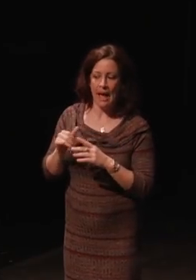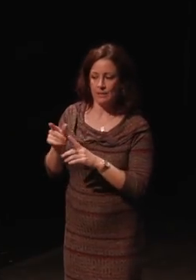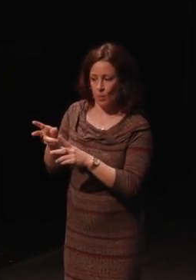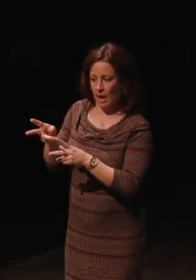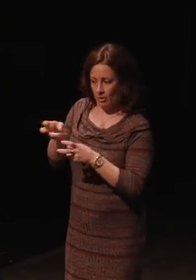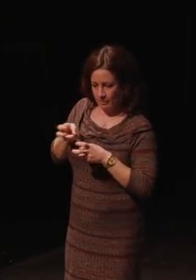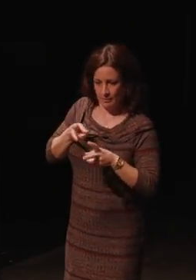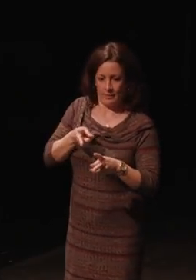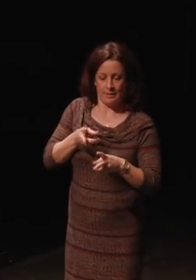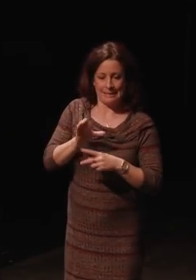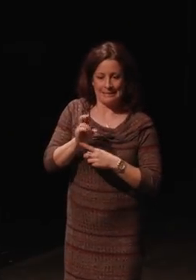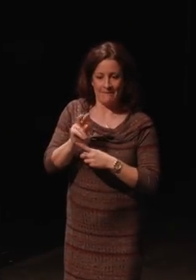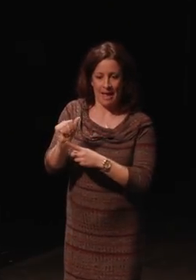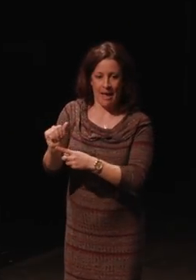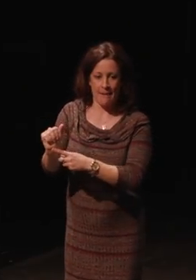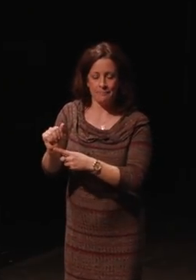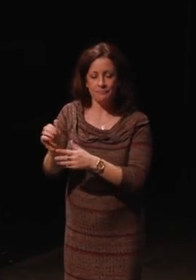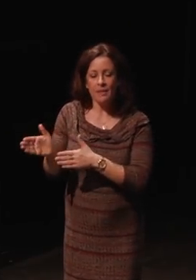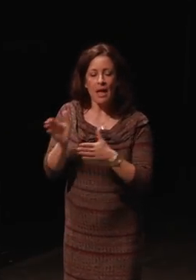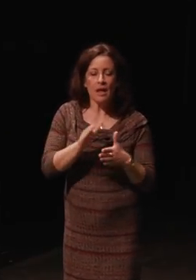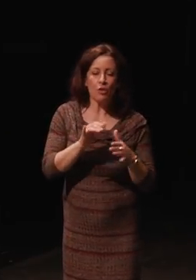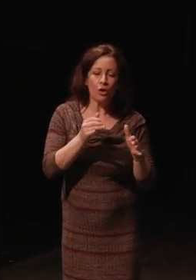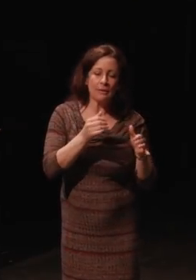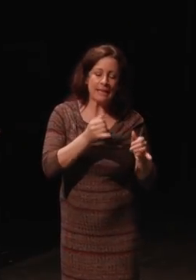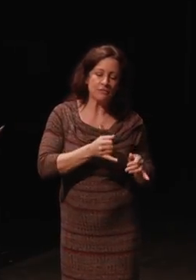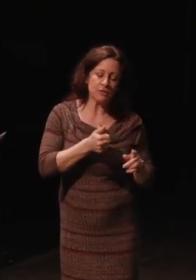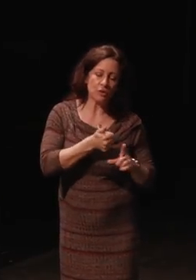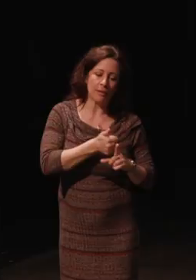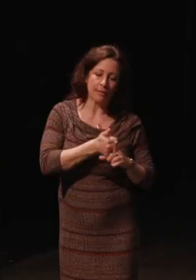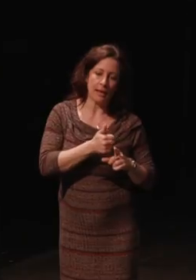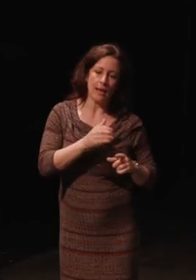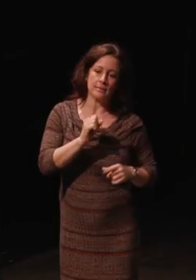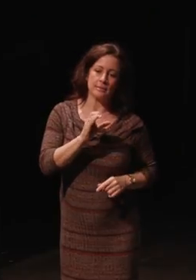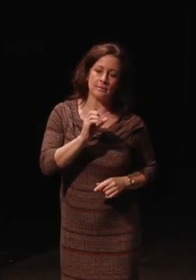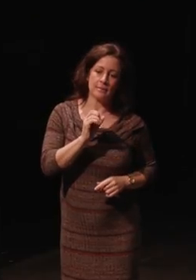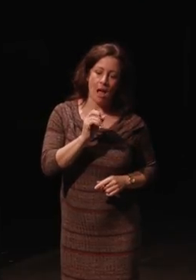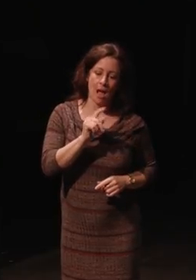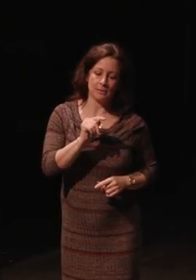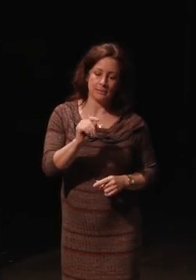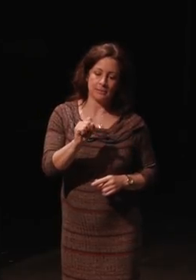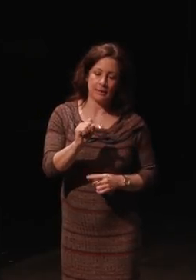Then there was another individual, Scott Steinberg, a trends expert. I'm not sure how you get that name,